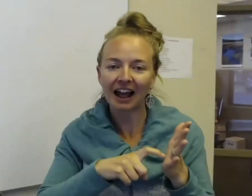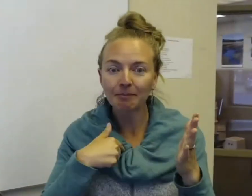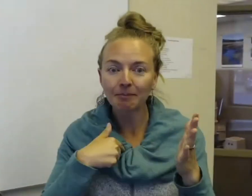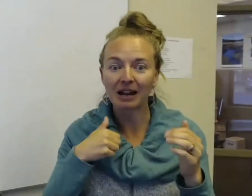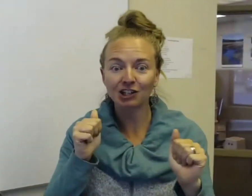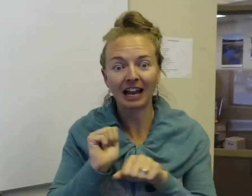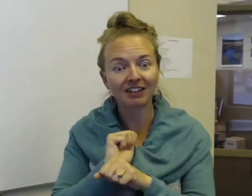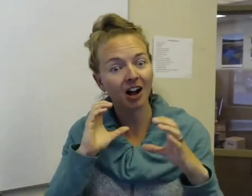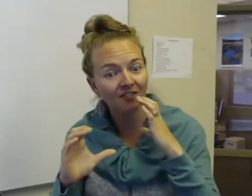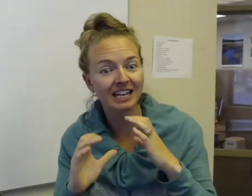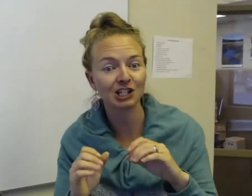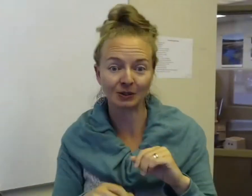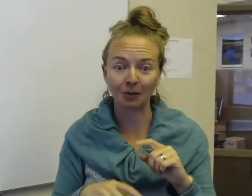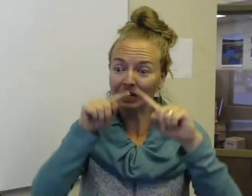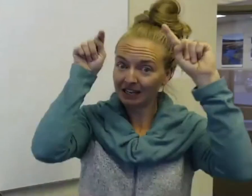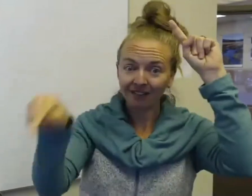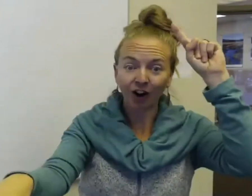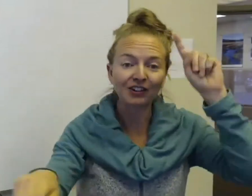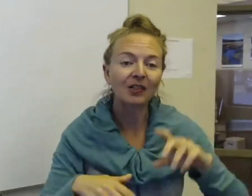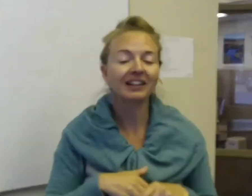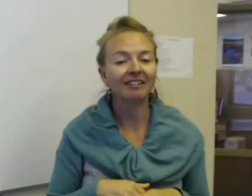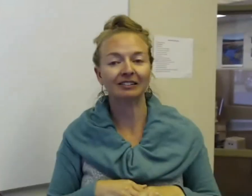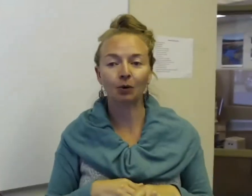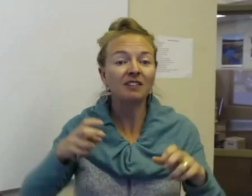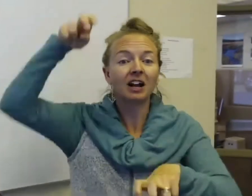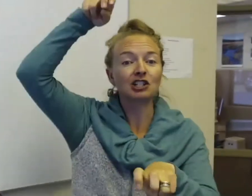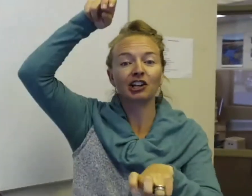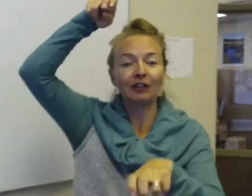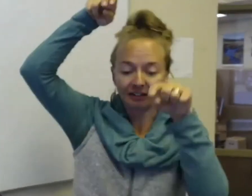I'm actually having a conversation with someone farther down the hill, or even on the chairlift